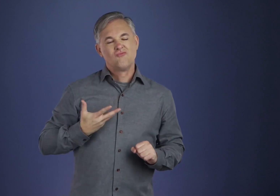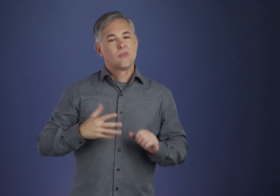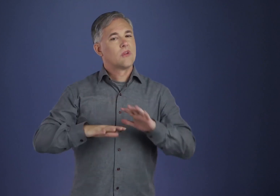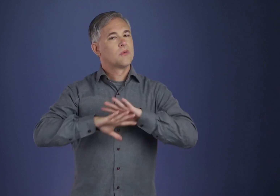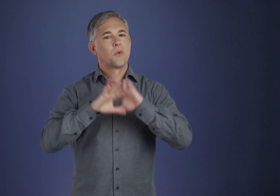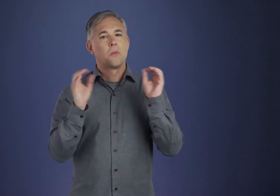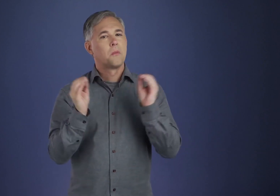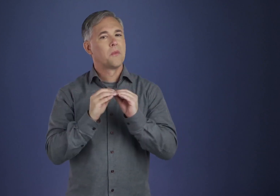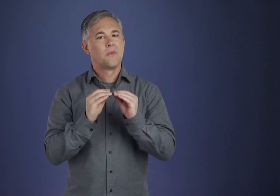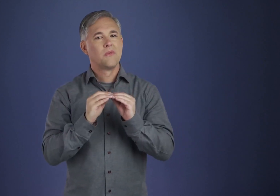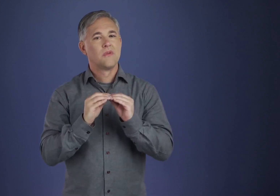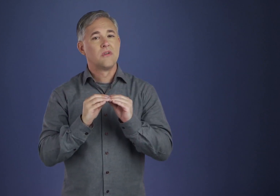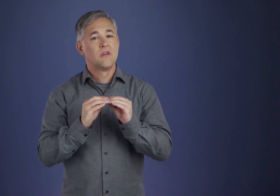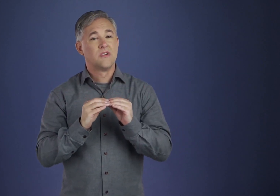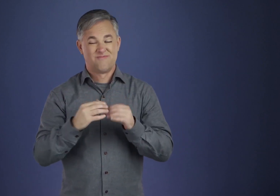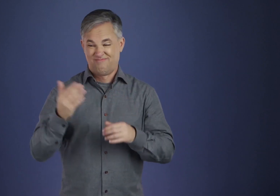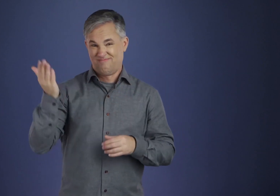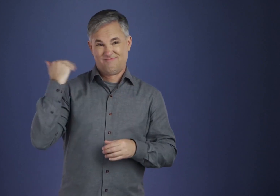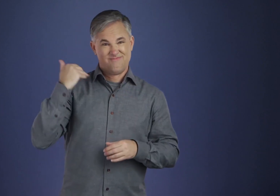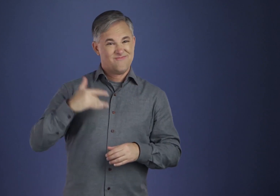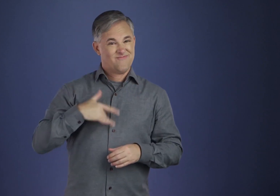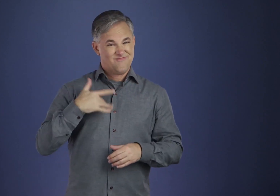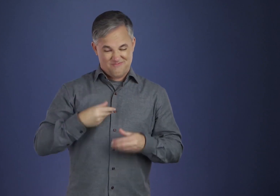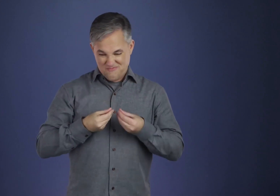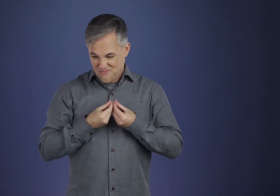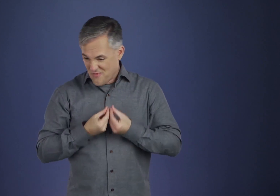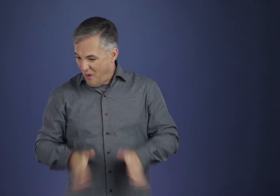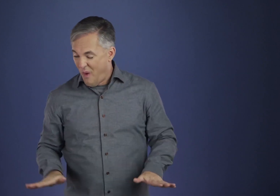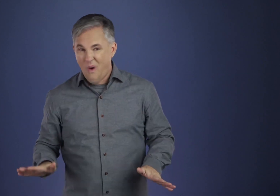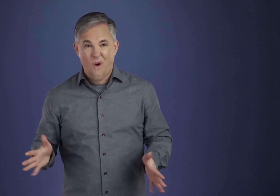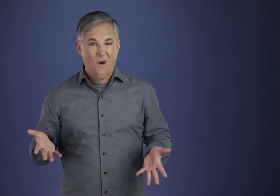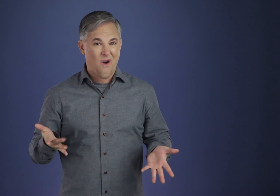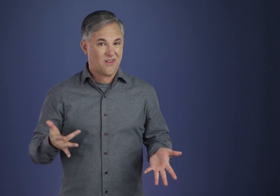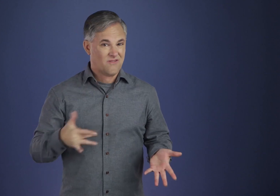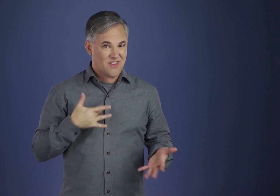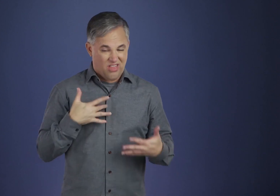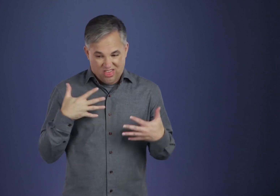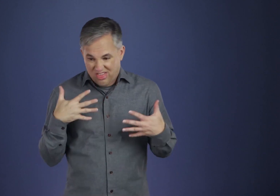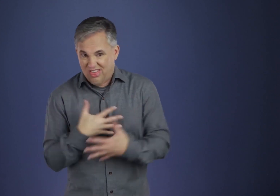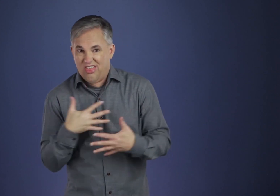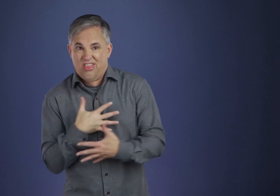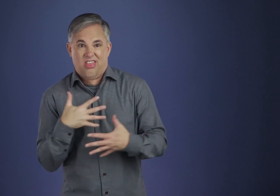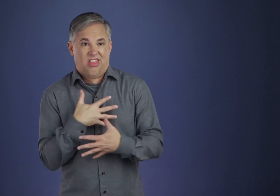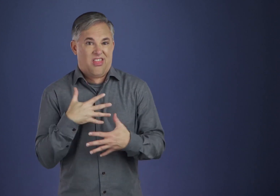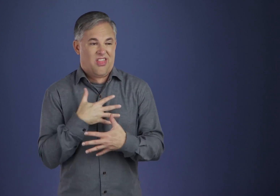We no longer live in a completely hostile world. We are no longer lost and frightened and purposeless.